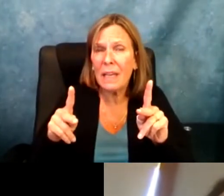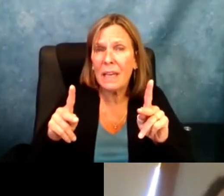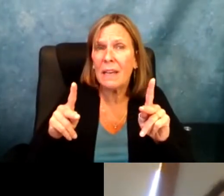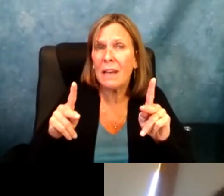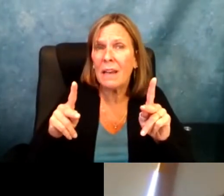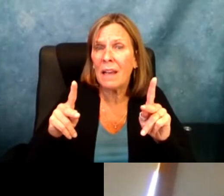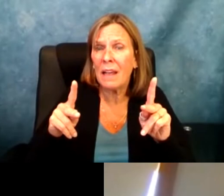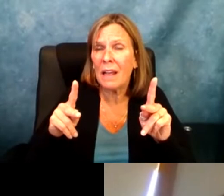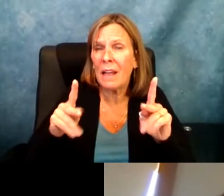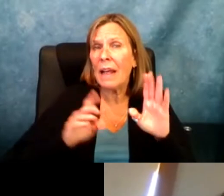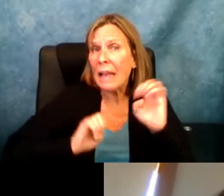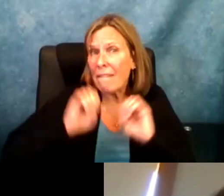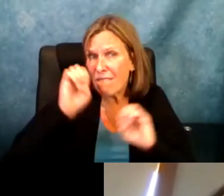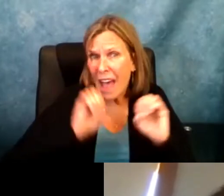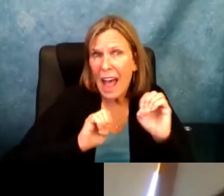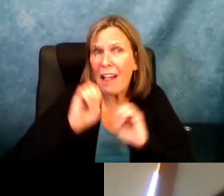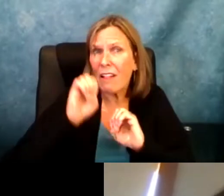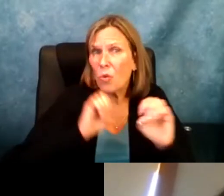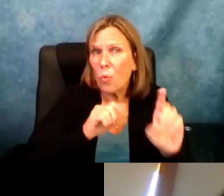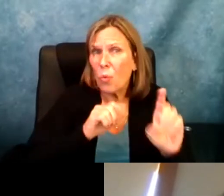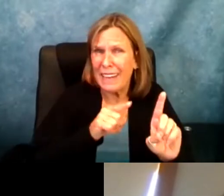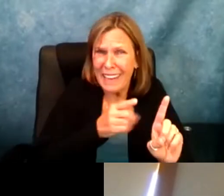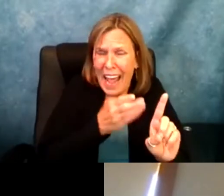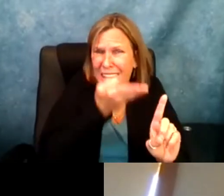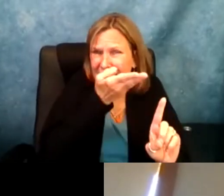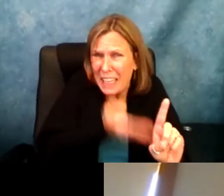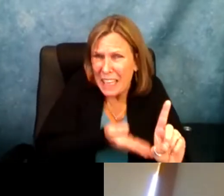people being evaluated in a less